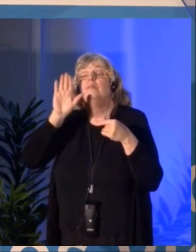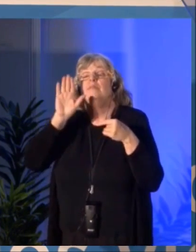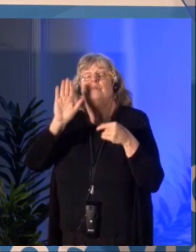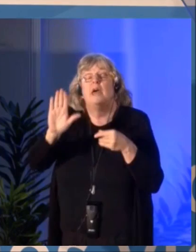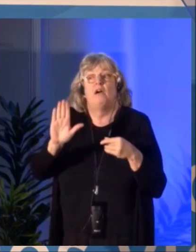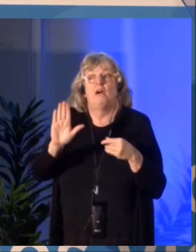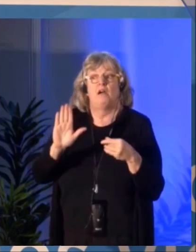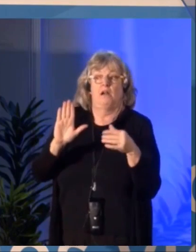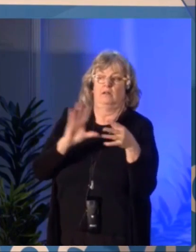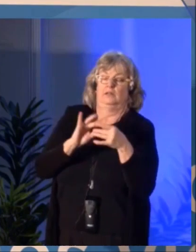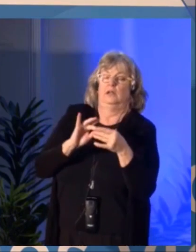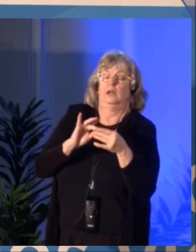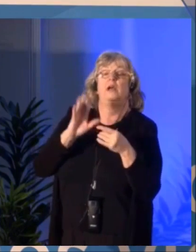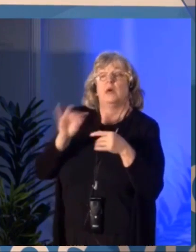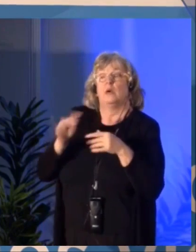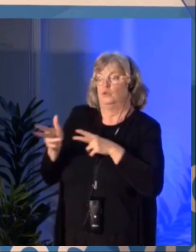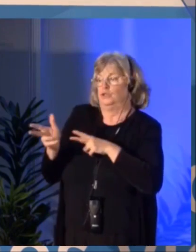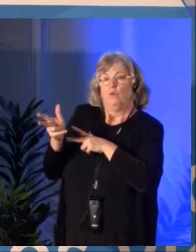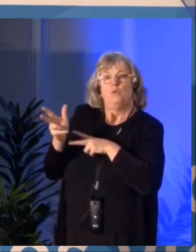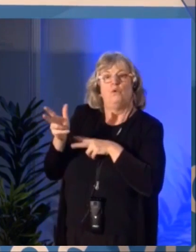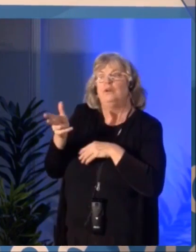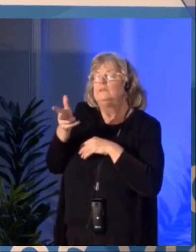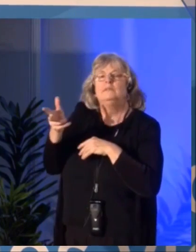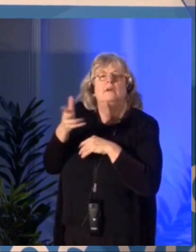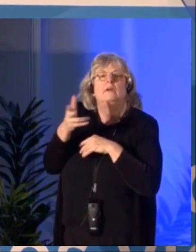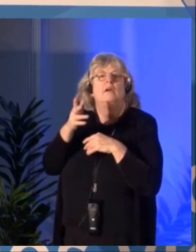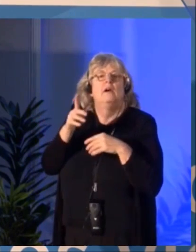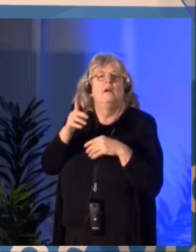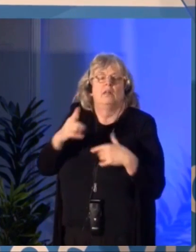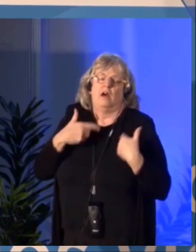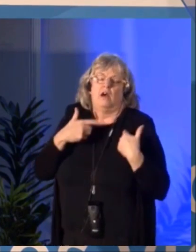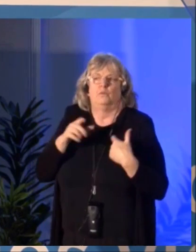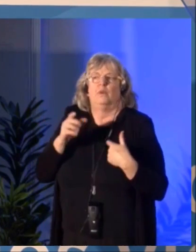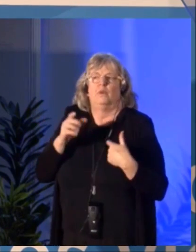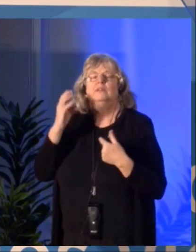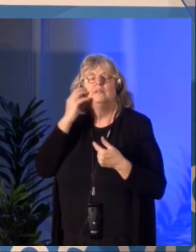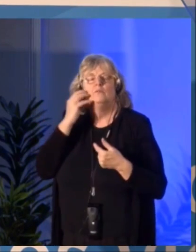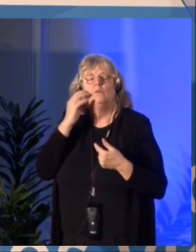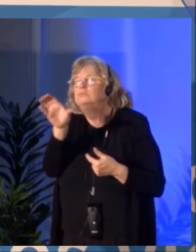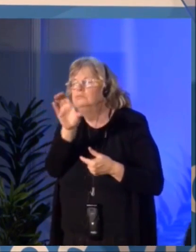We will collaborate closely with the artists and arts organizations selected